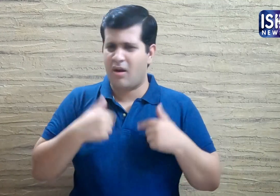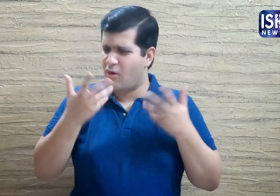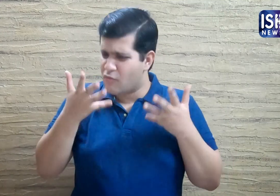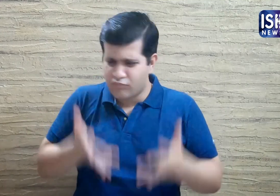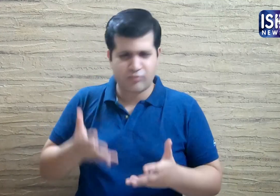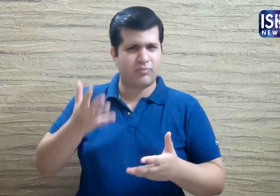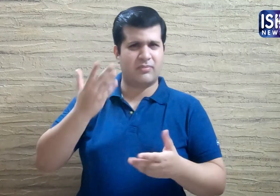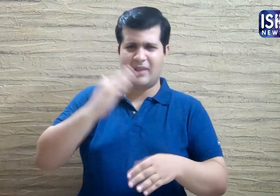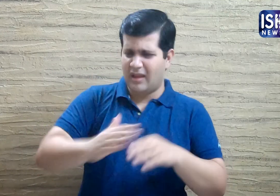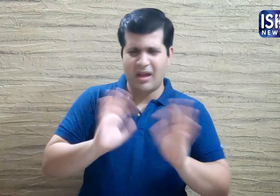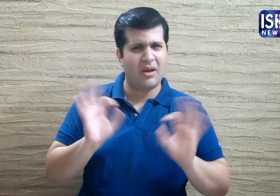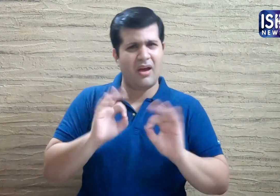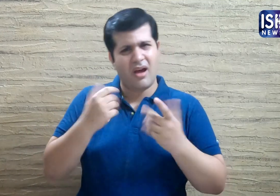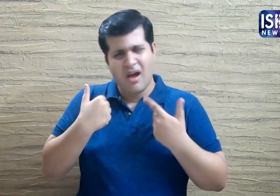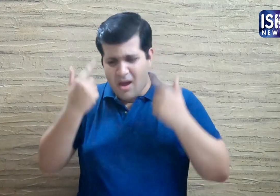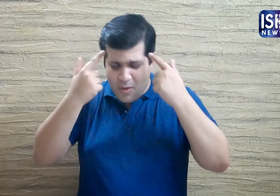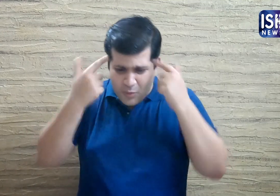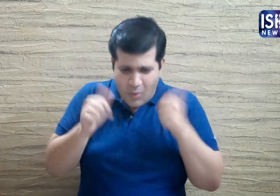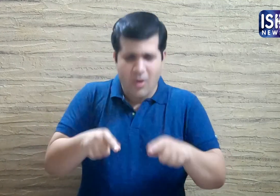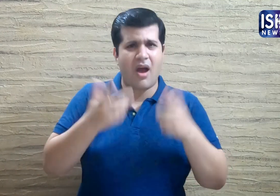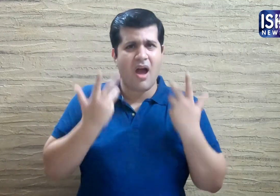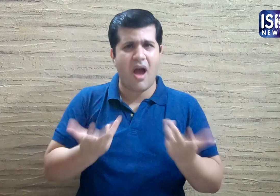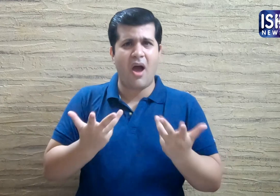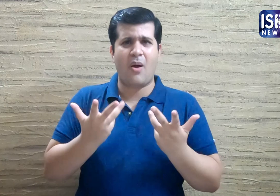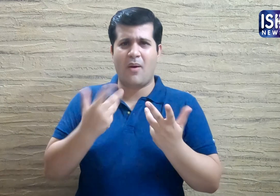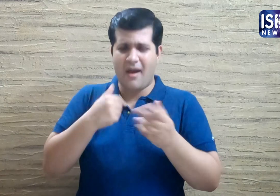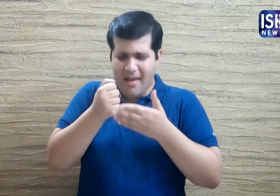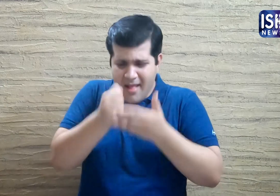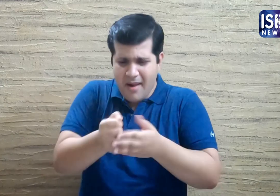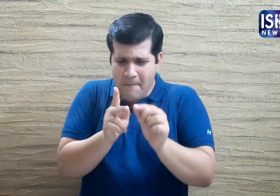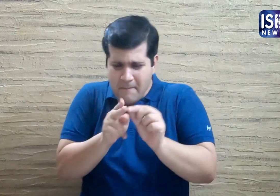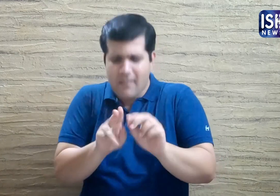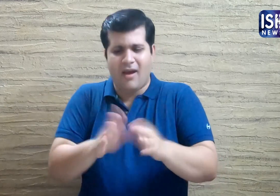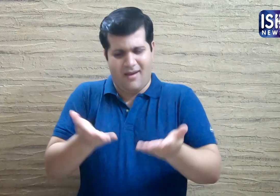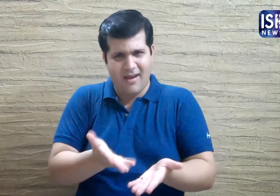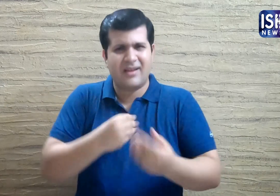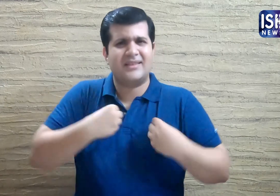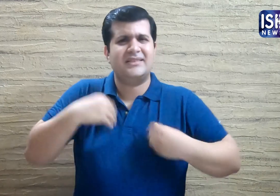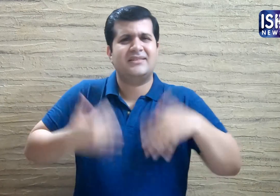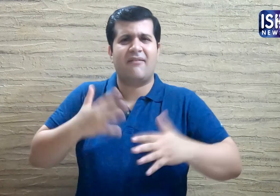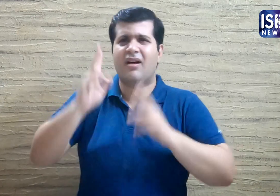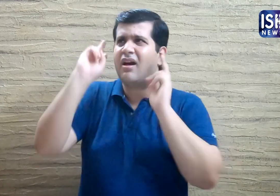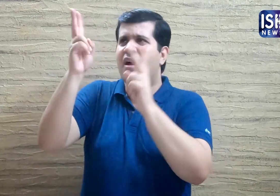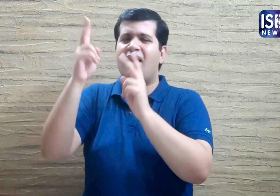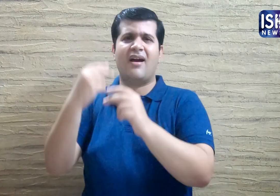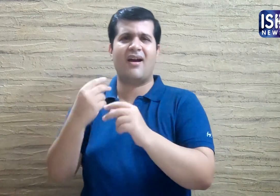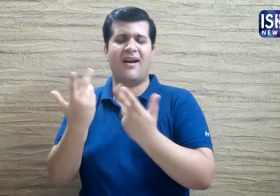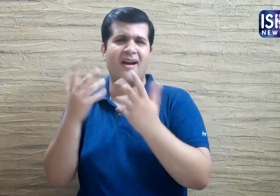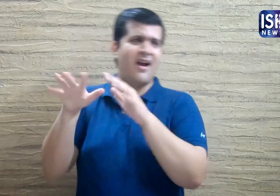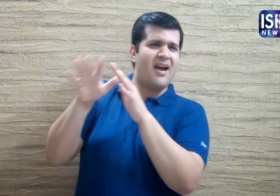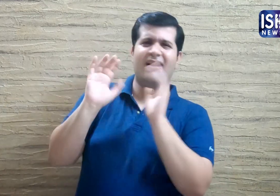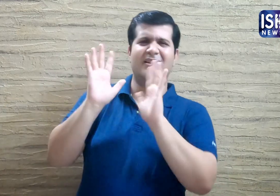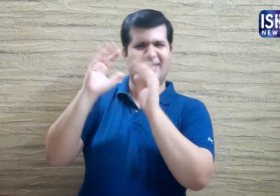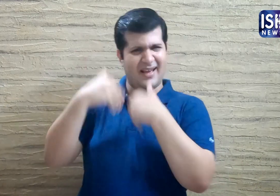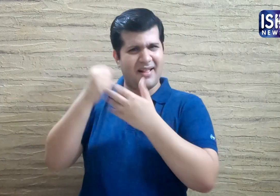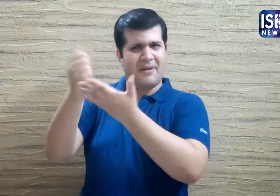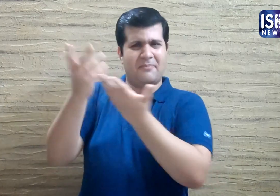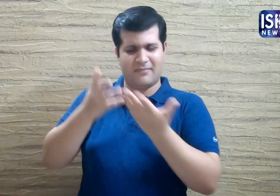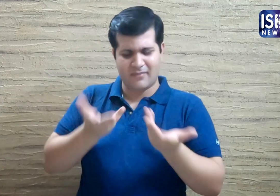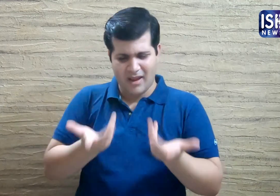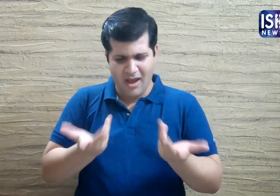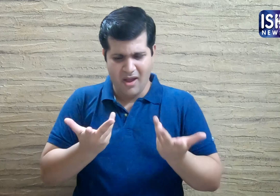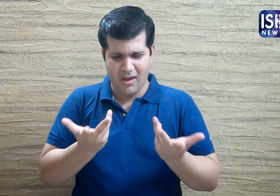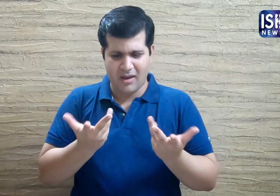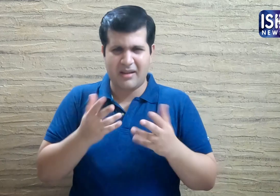He did not hurt the butterfly. He merely helped by cutting the cocoon and ending its struggles.